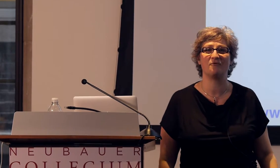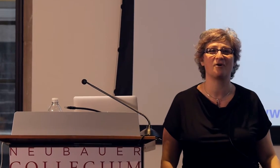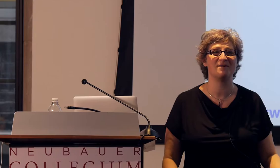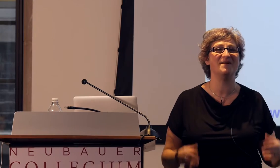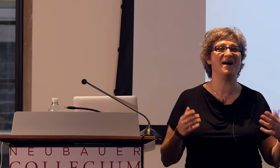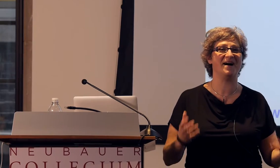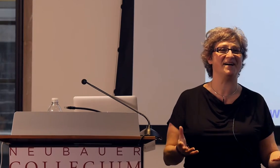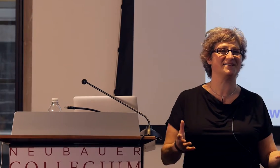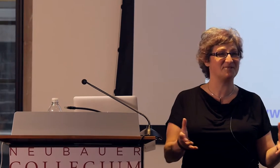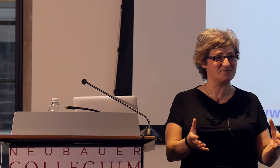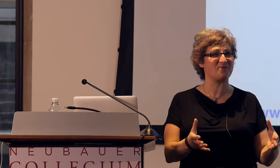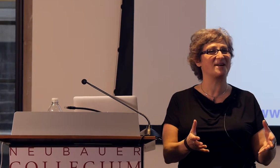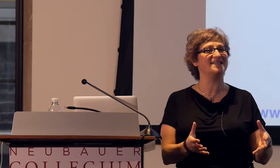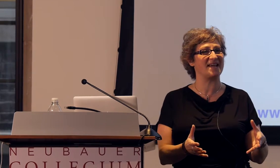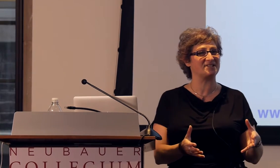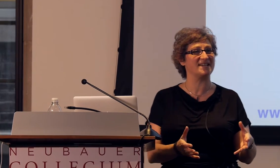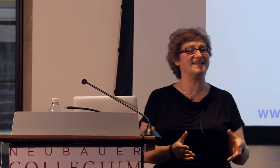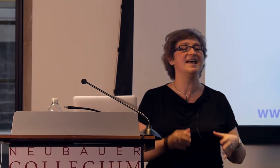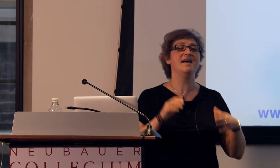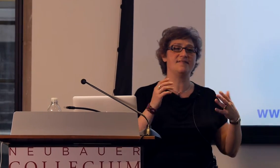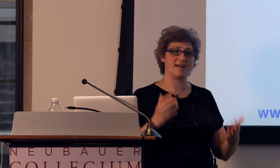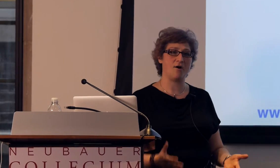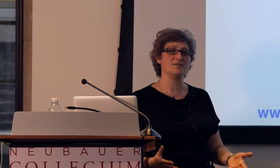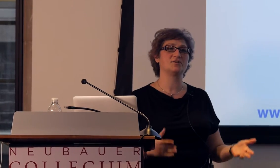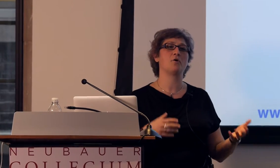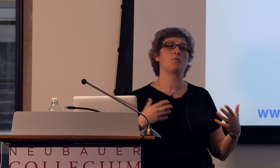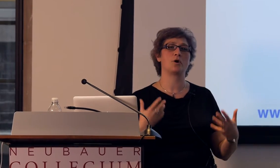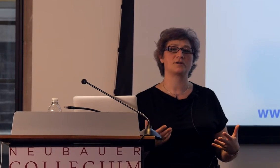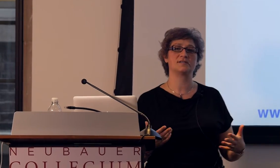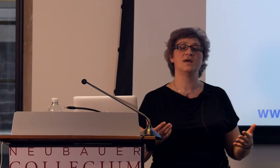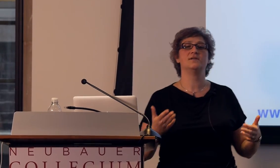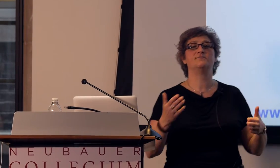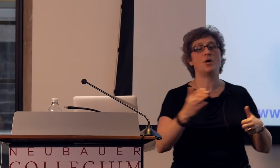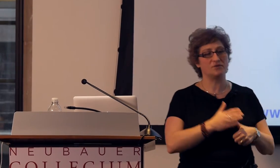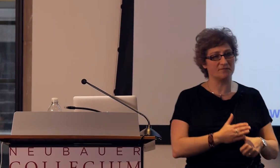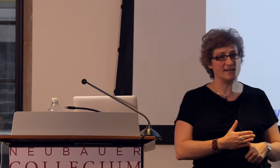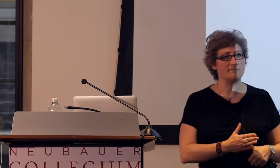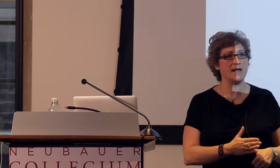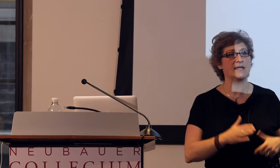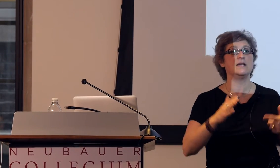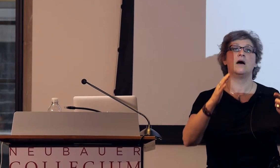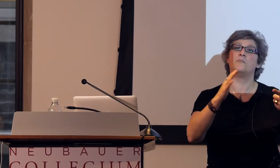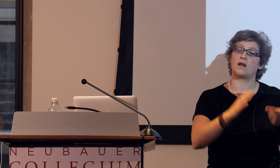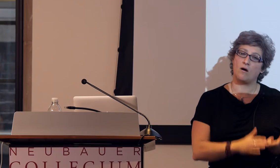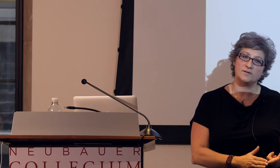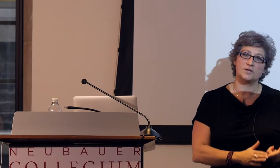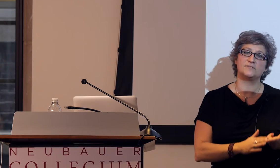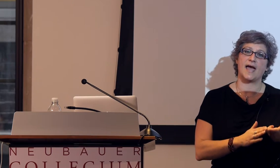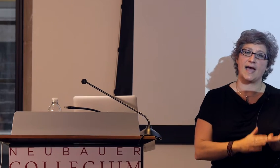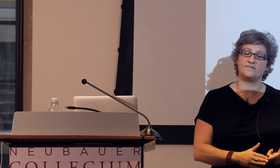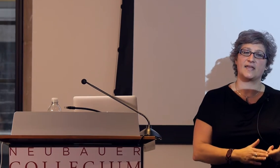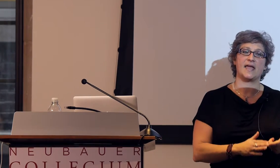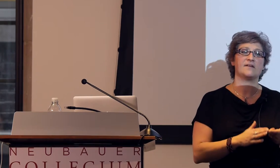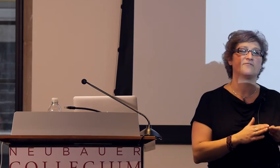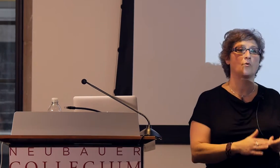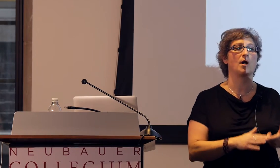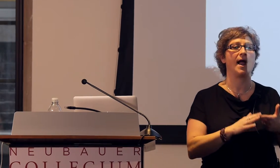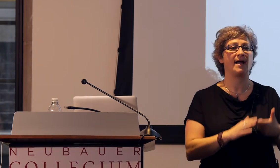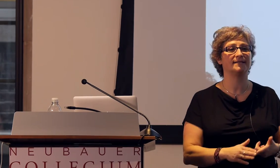to form a student organization that also works both to raise money, but also to advocate for access